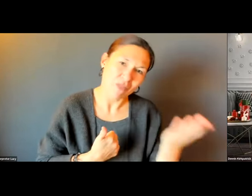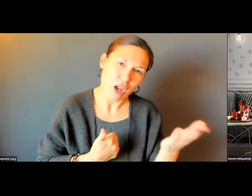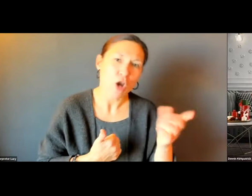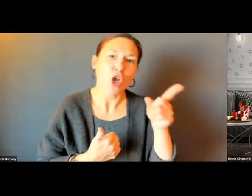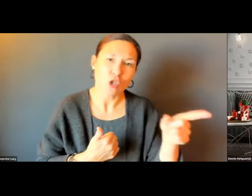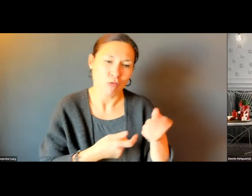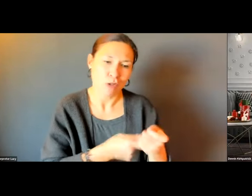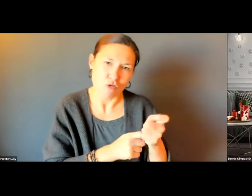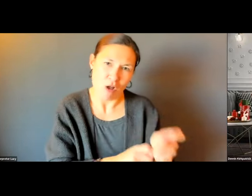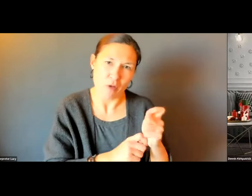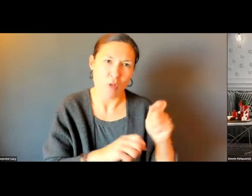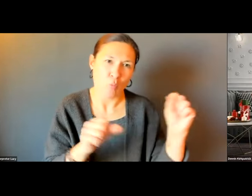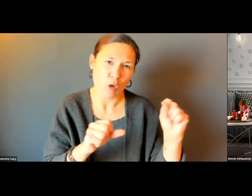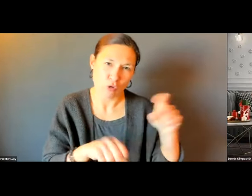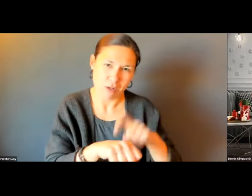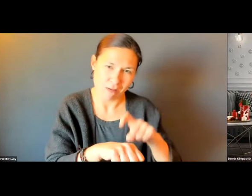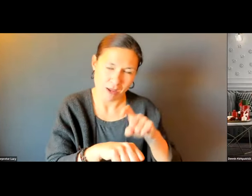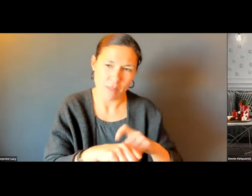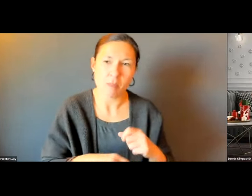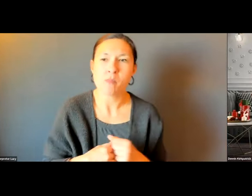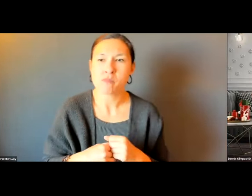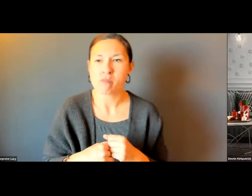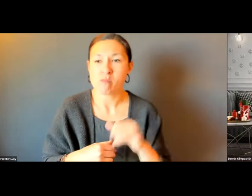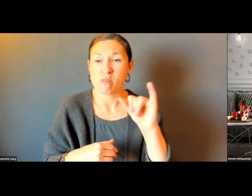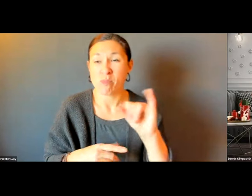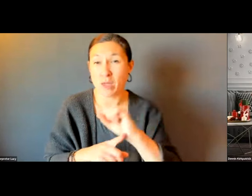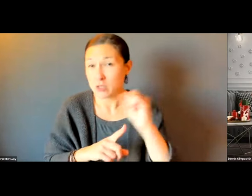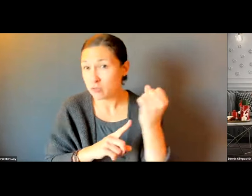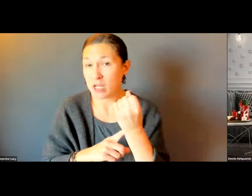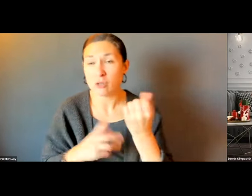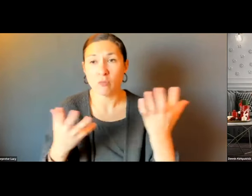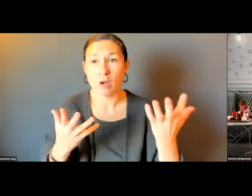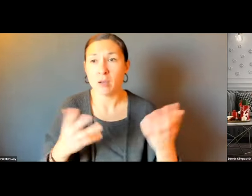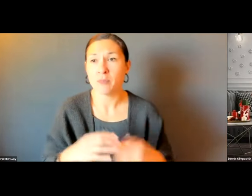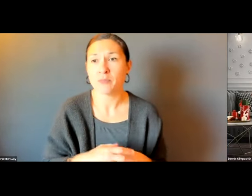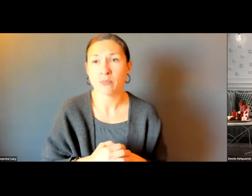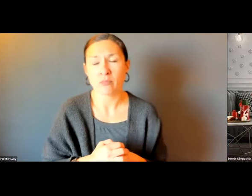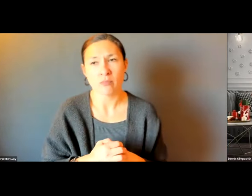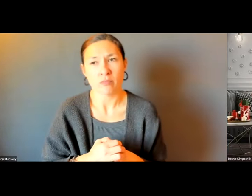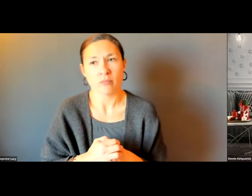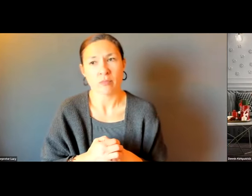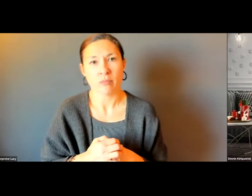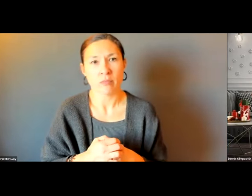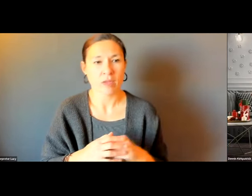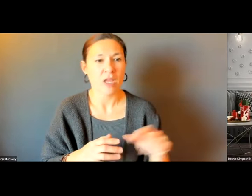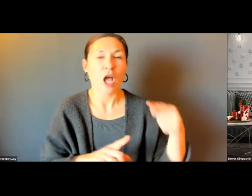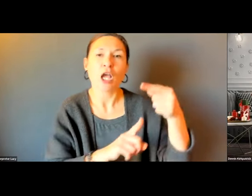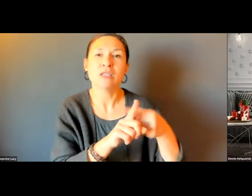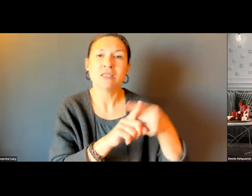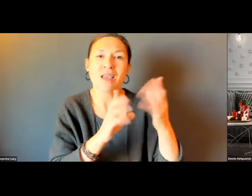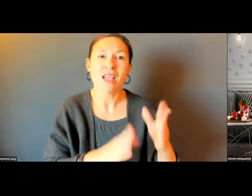YOU ARE THE OCCUPANT AND THEREFORE YOU MUST BE DOING THE SHOVELLING IN THE WINTER.